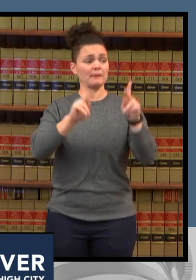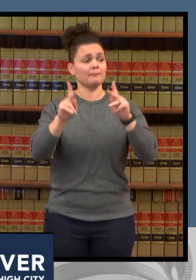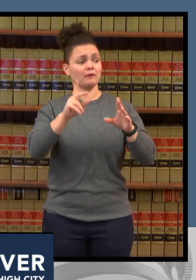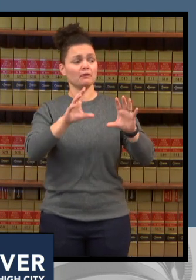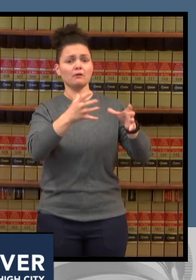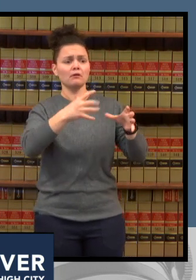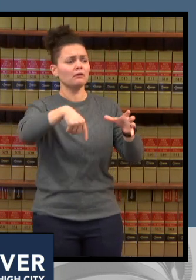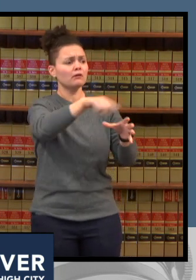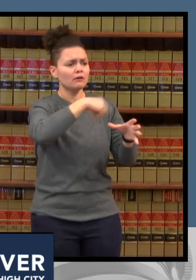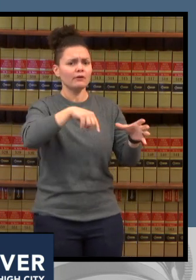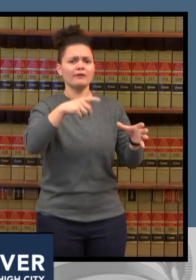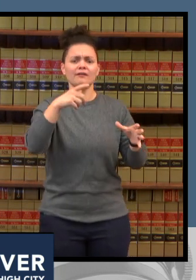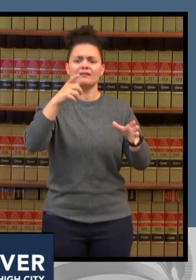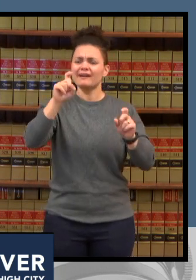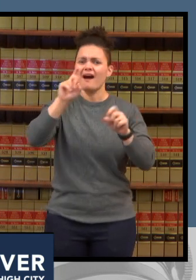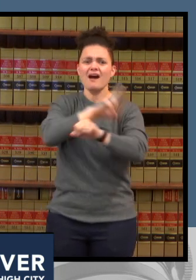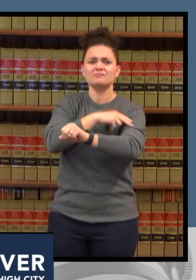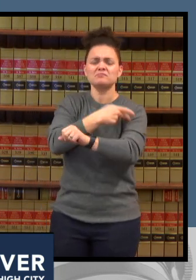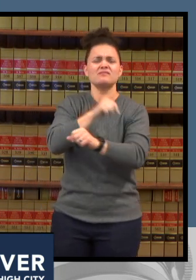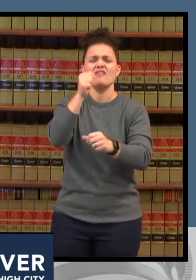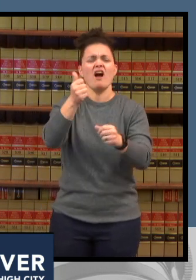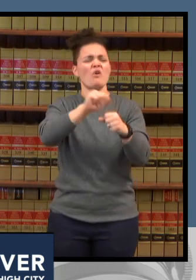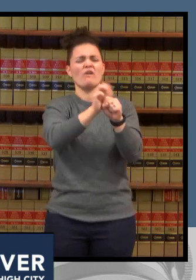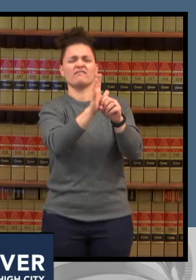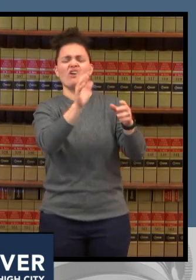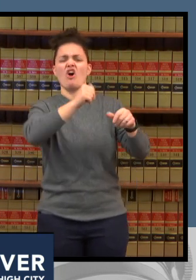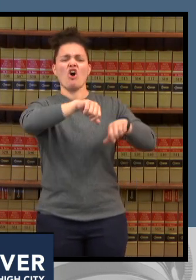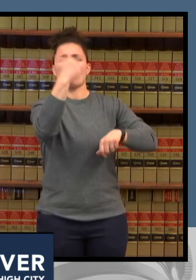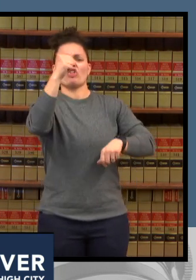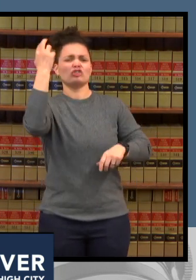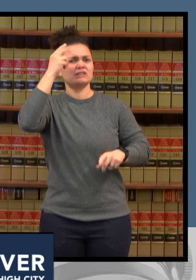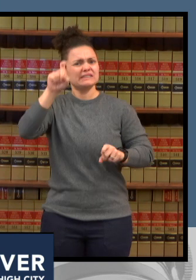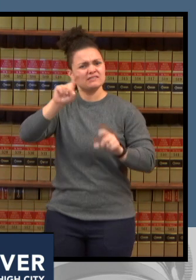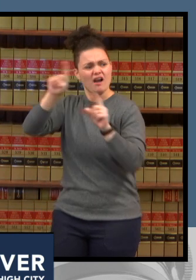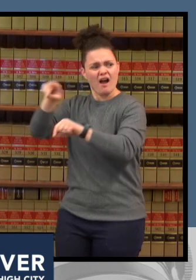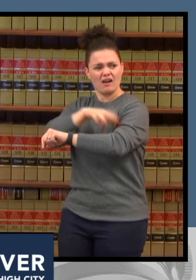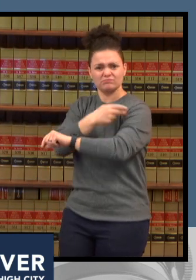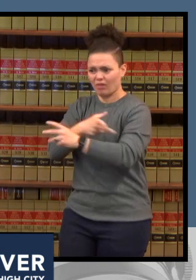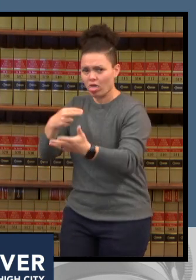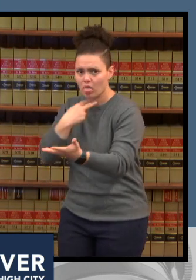other things that people go to hospitals for so please this is this is a statewide issue